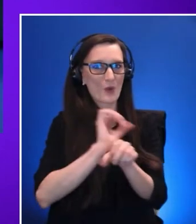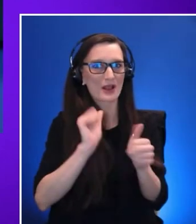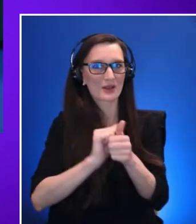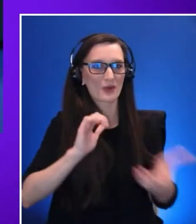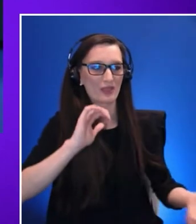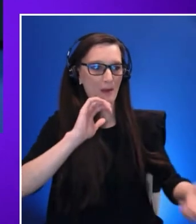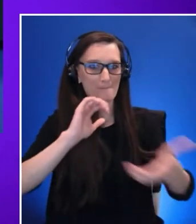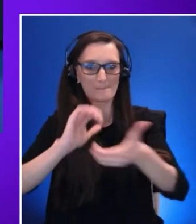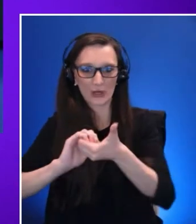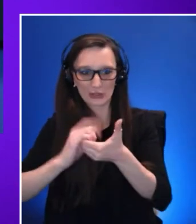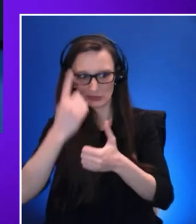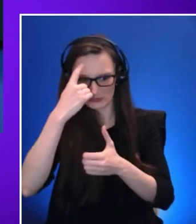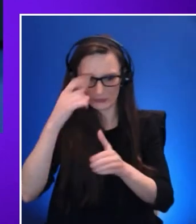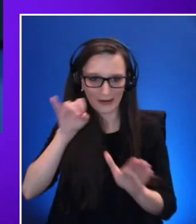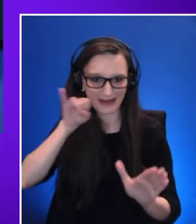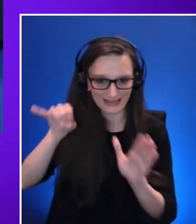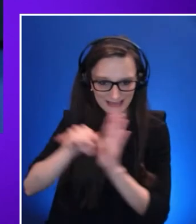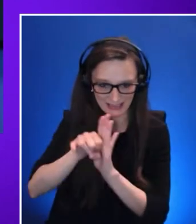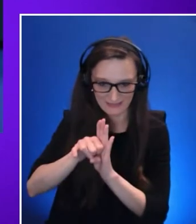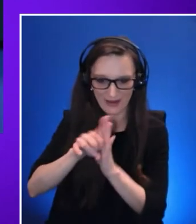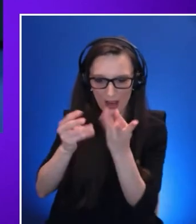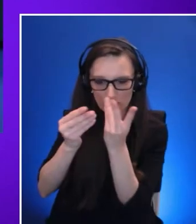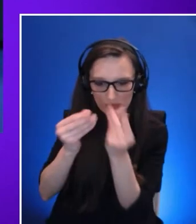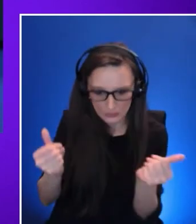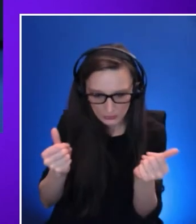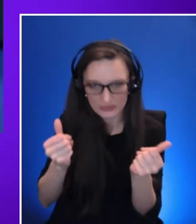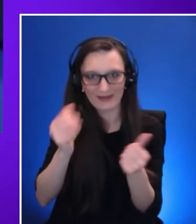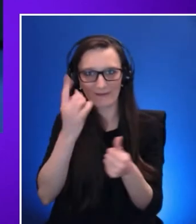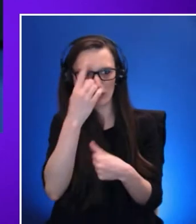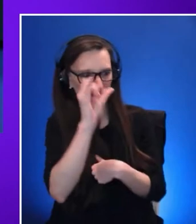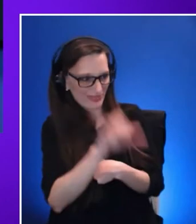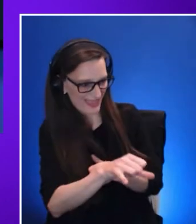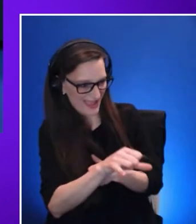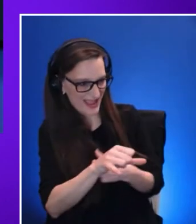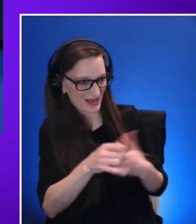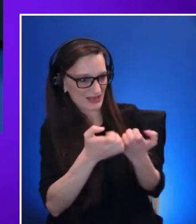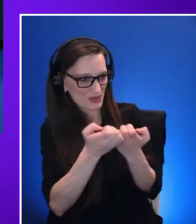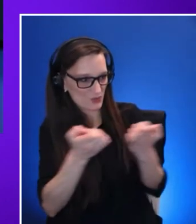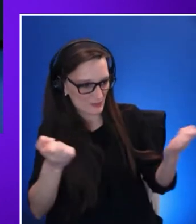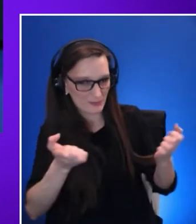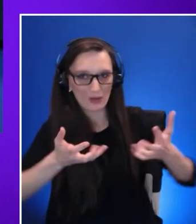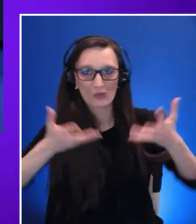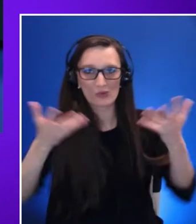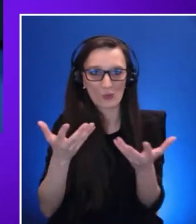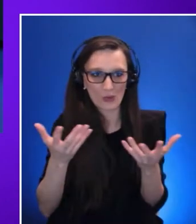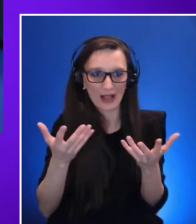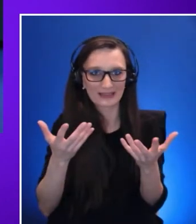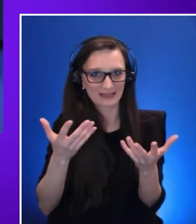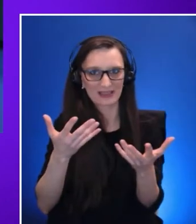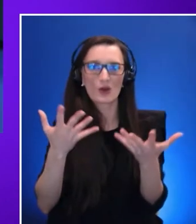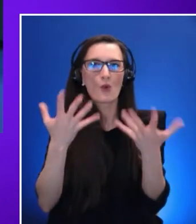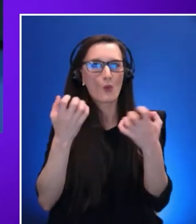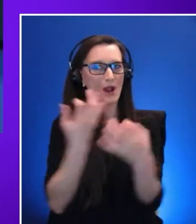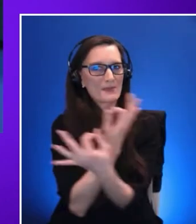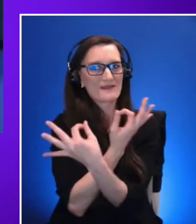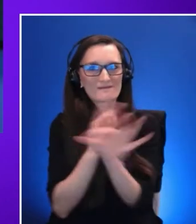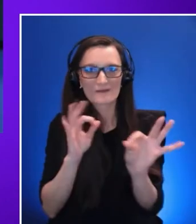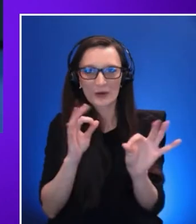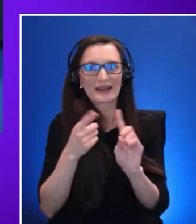potential solutions on devices that can be free of allergens. Like probably what we can have